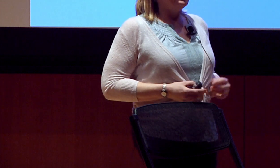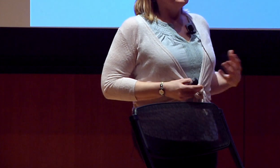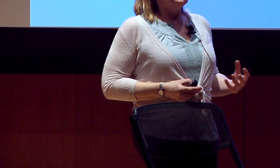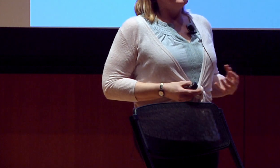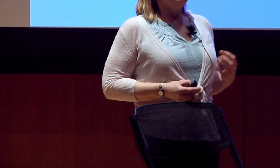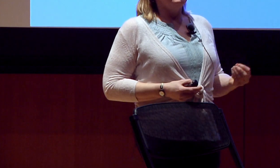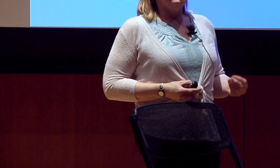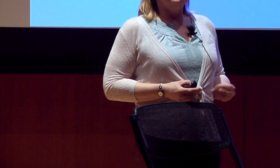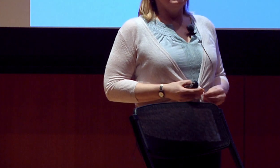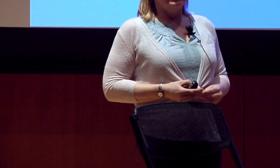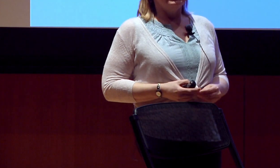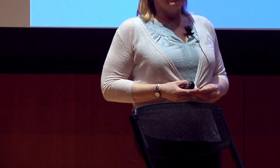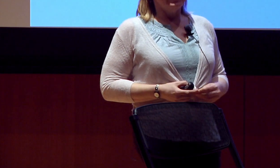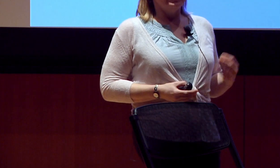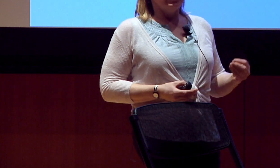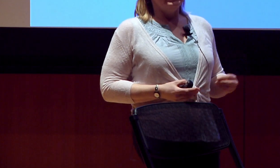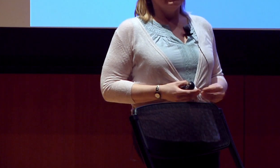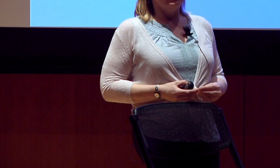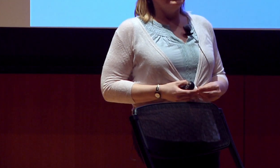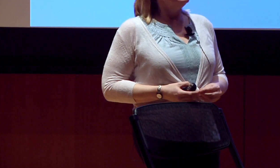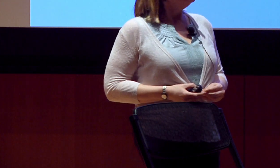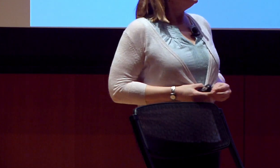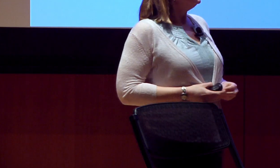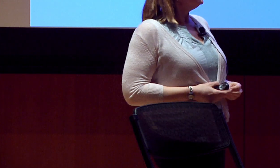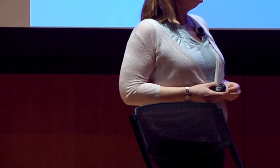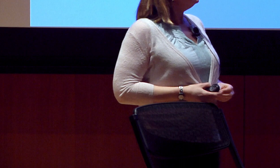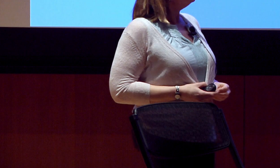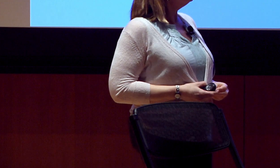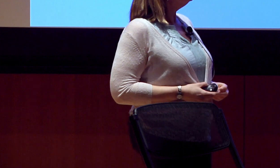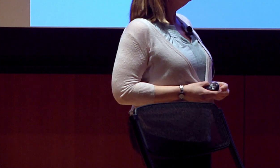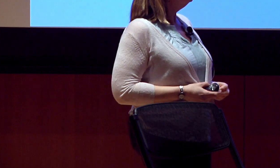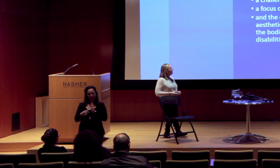But that's where we've had to do a lot of self-conscious building of what is a disability identity and culture.